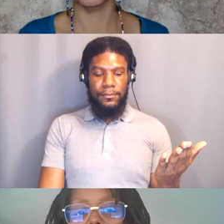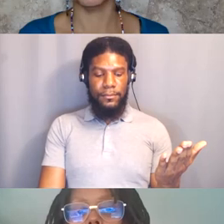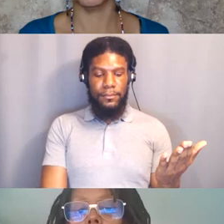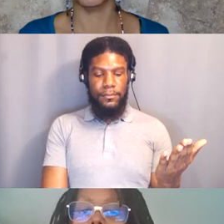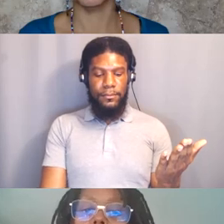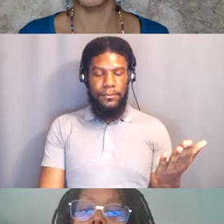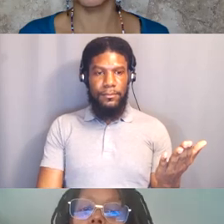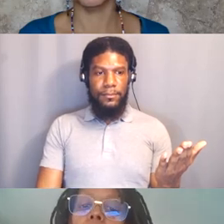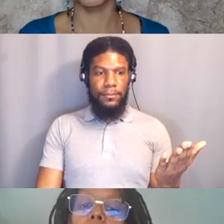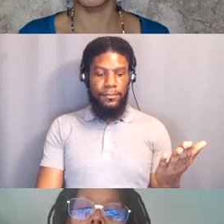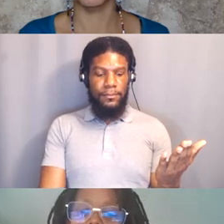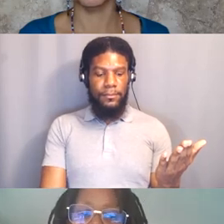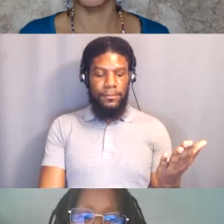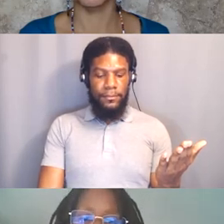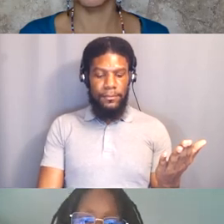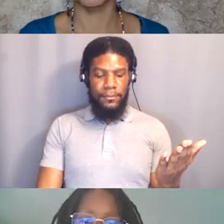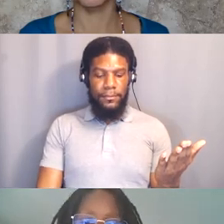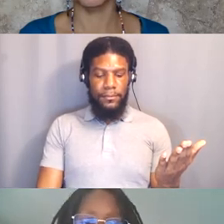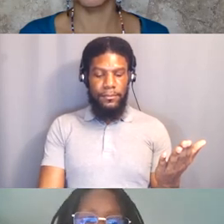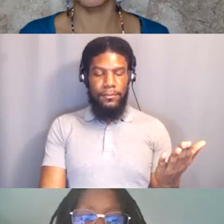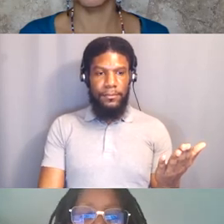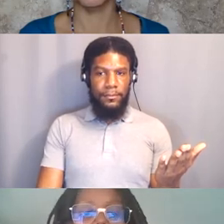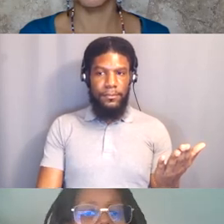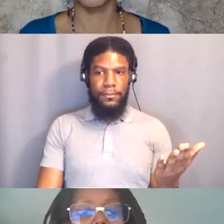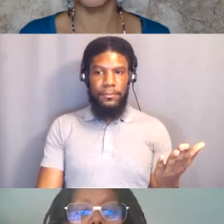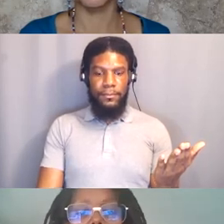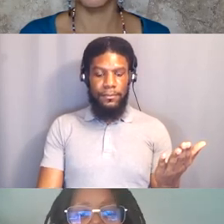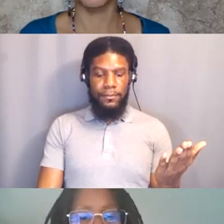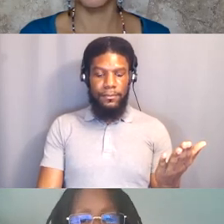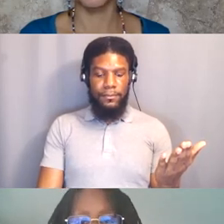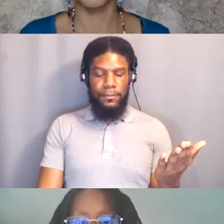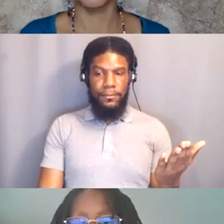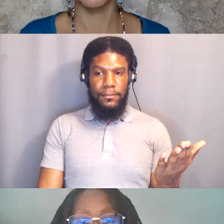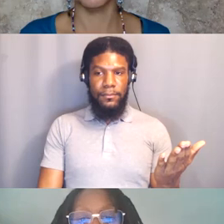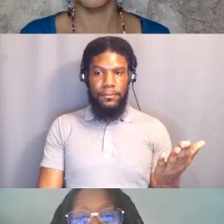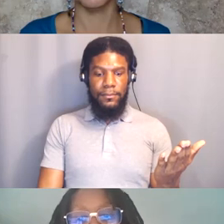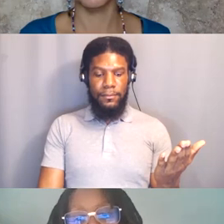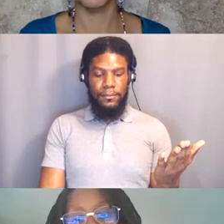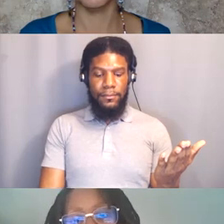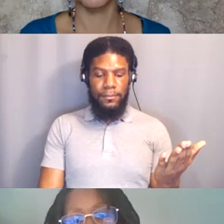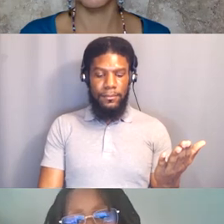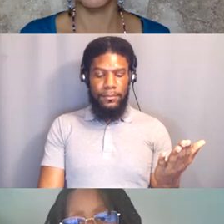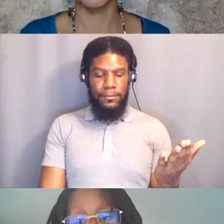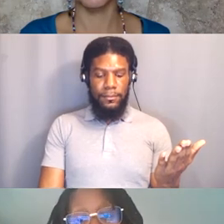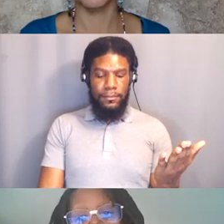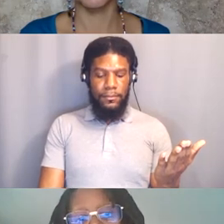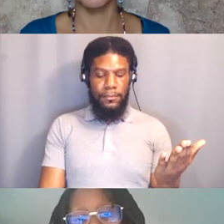Who have always been fully human with an unbroken connection to the divine and to each other.